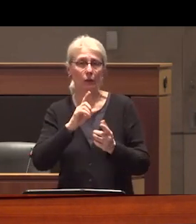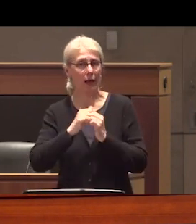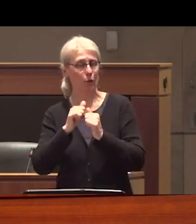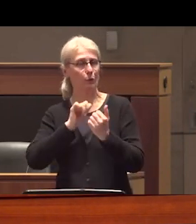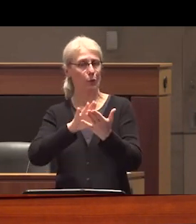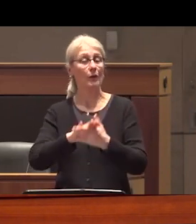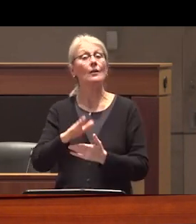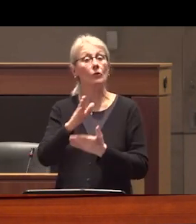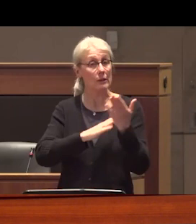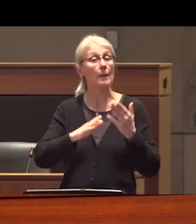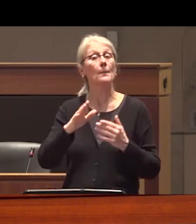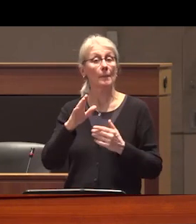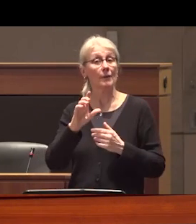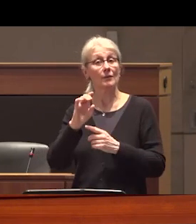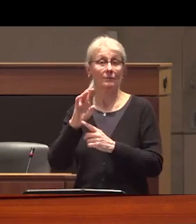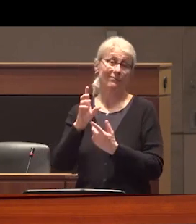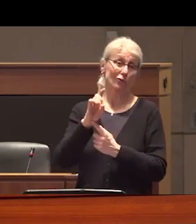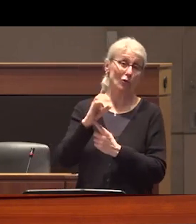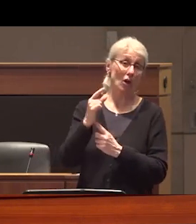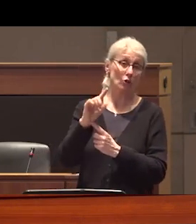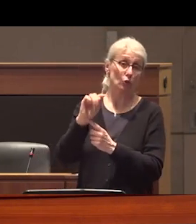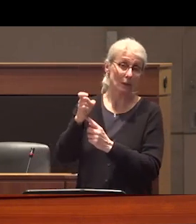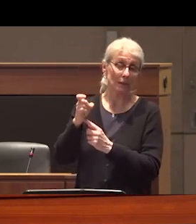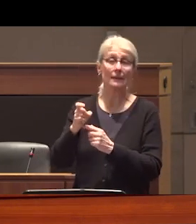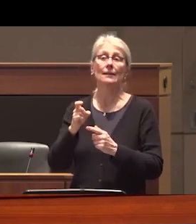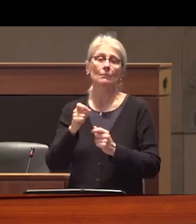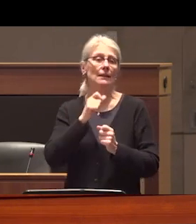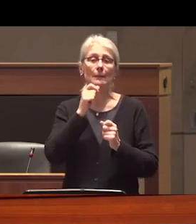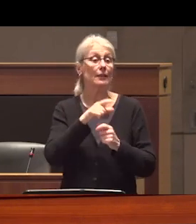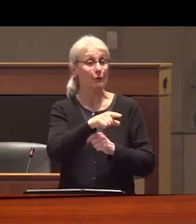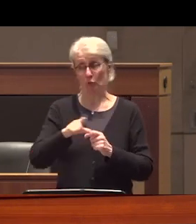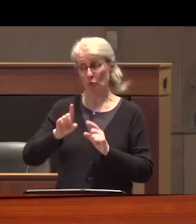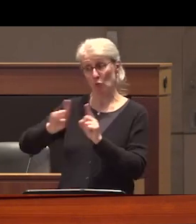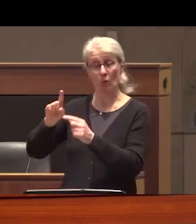it to be consensual it can't be a substitute for housing it can't be a court-ordered alternative